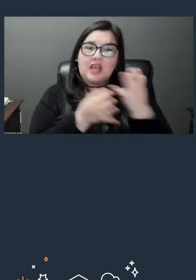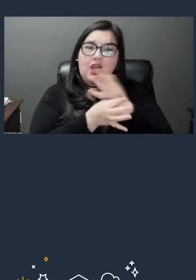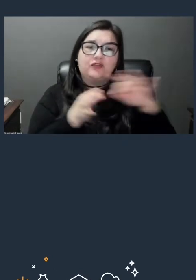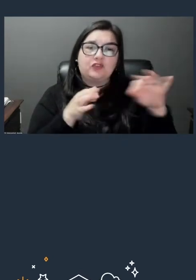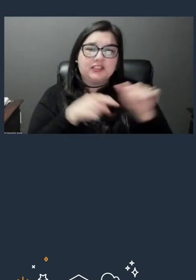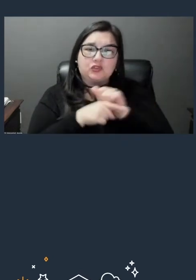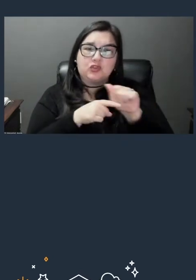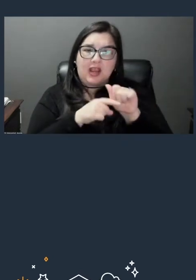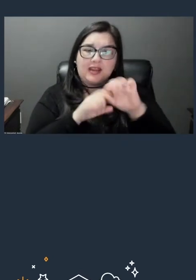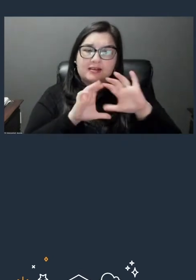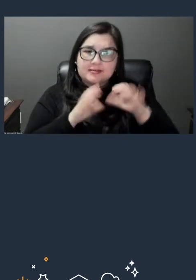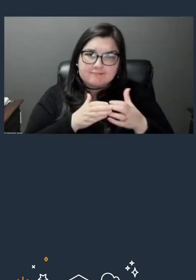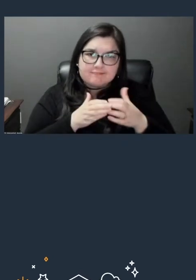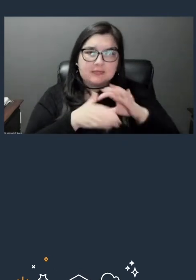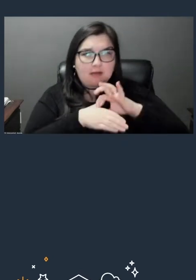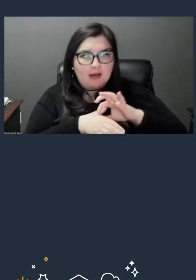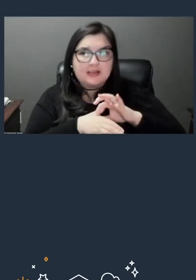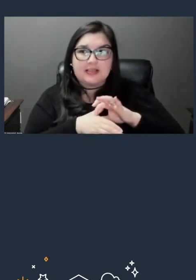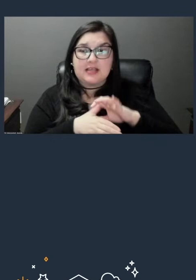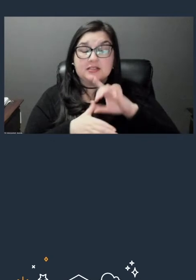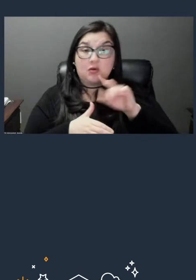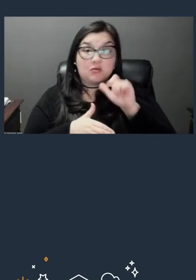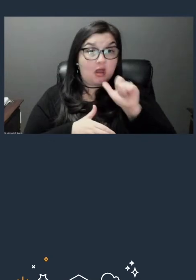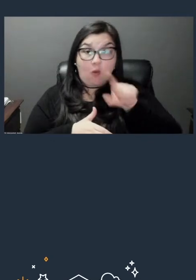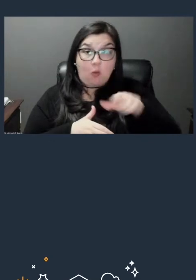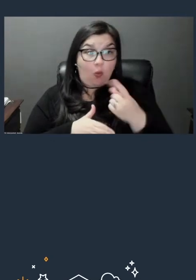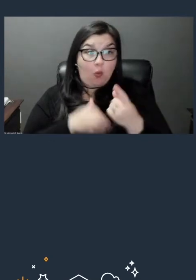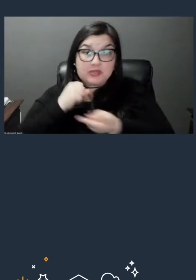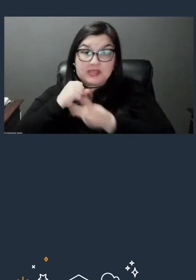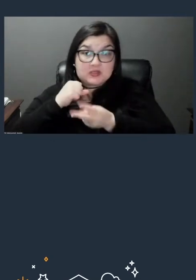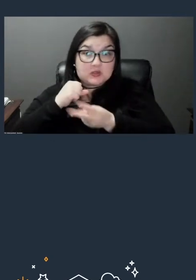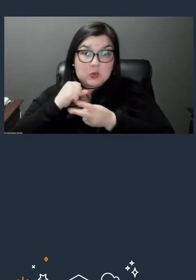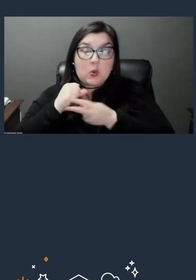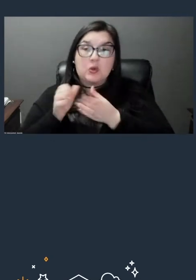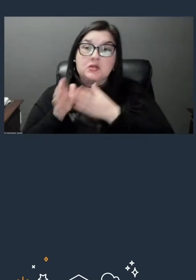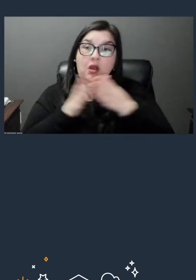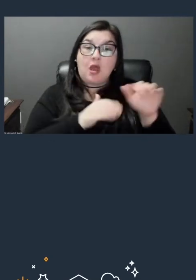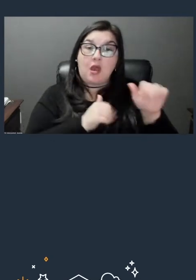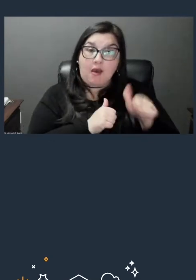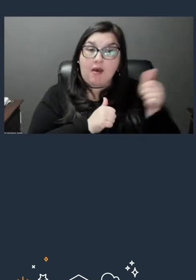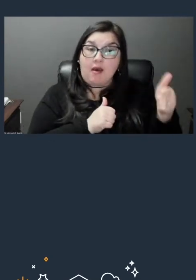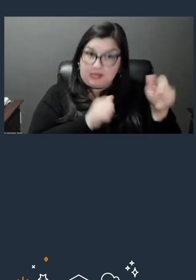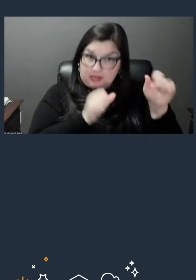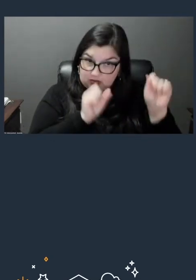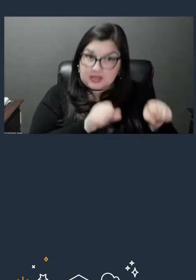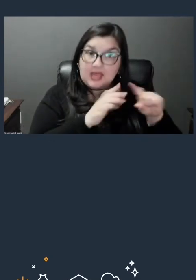not just storage. So these are a great place to start. So you can take on topics that you think